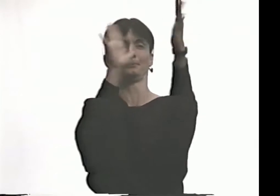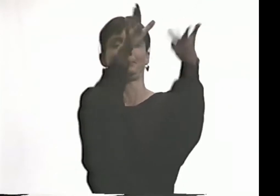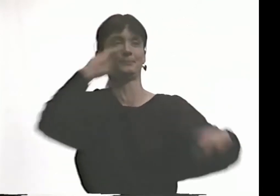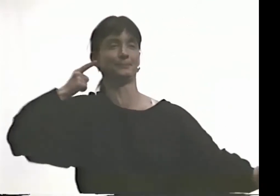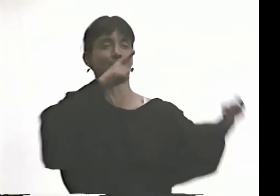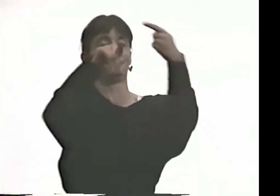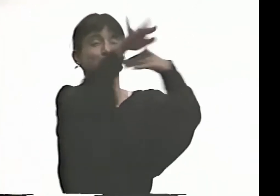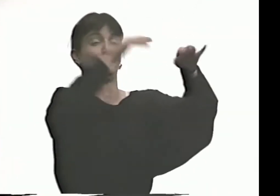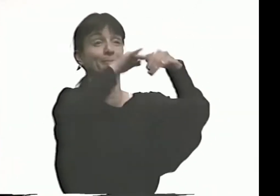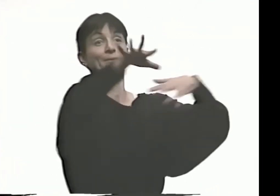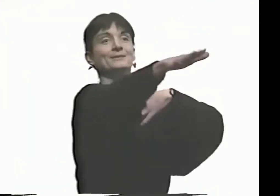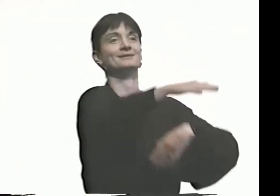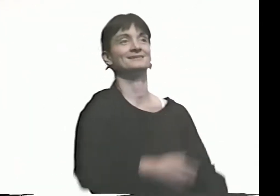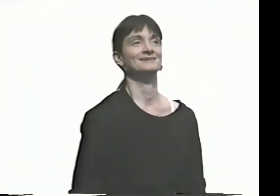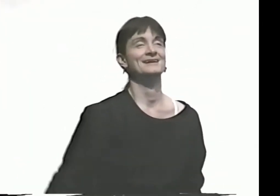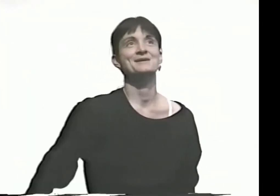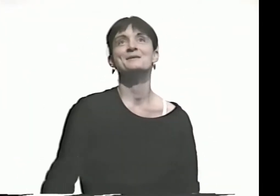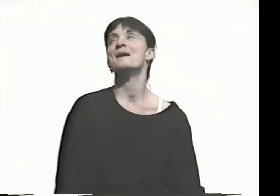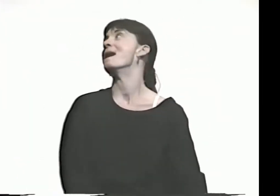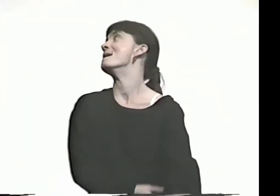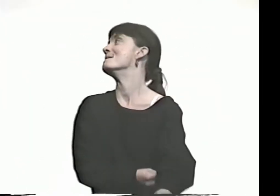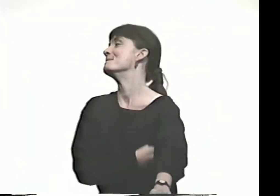WE'LL DO THAT FOREVER AND EVER, INFINITY, LIKE MIRRORS.